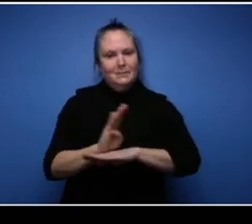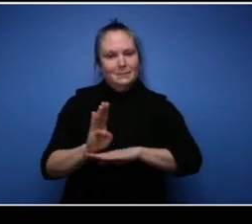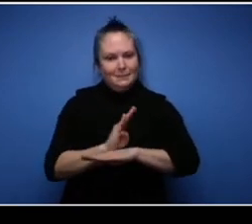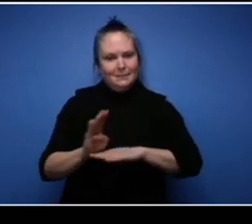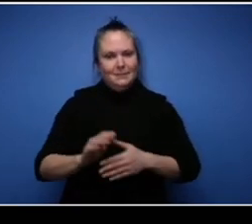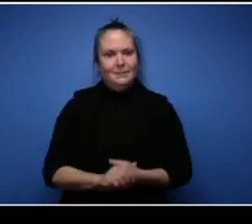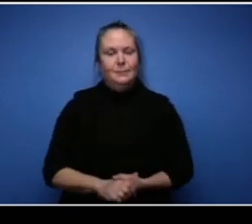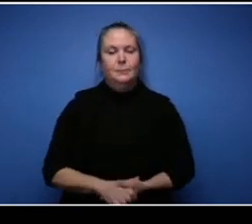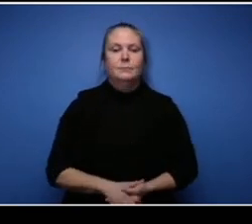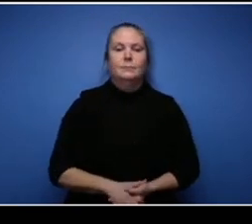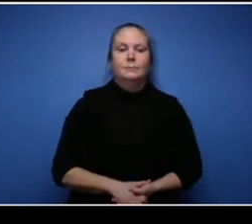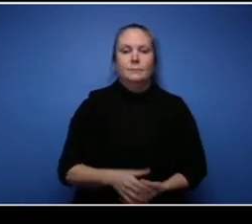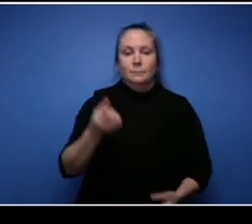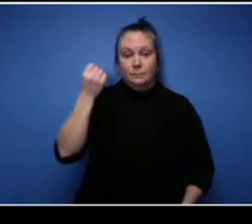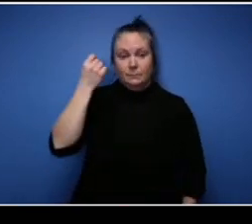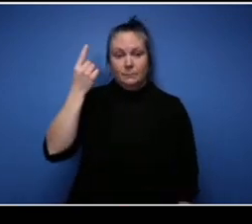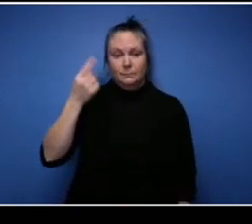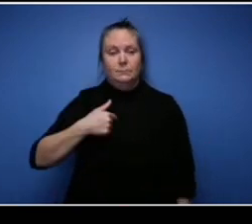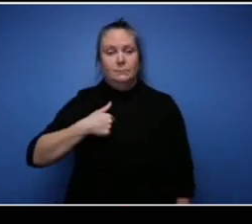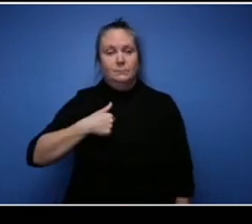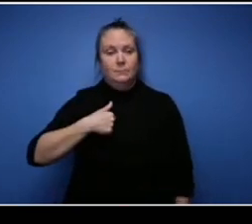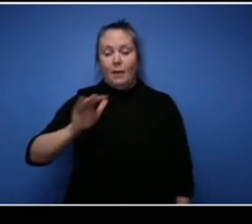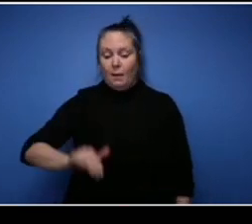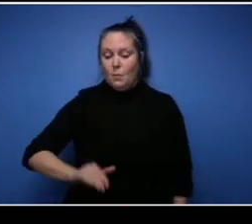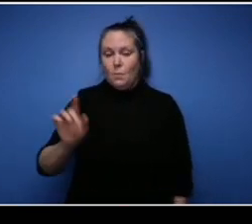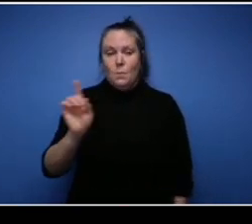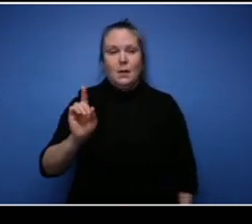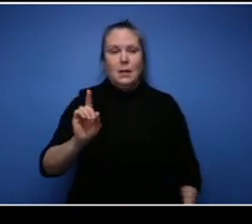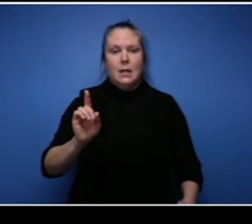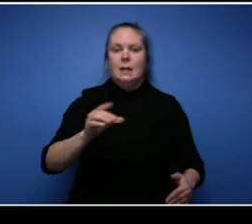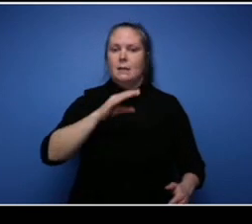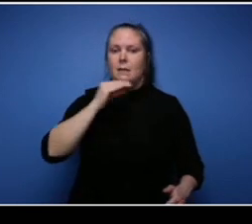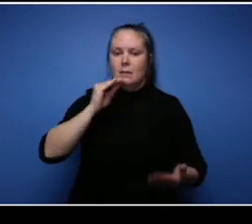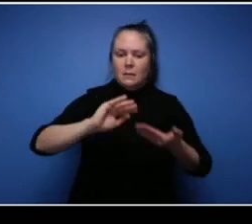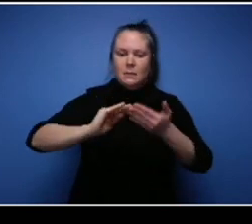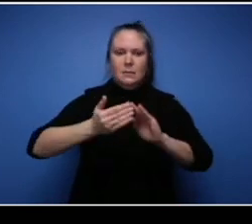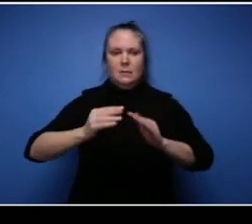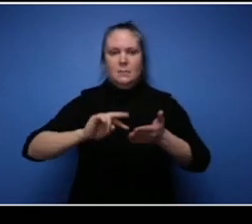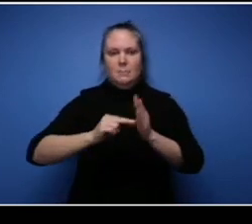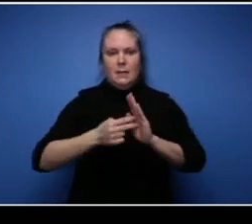Black communities, I was in the city you know I had to pay half of it back. So you you're